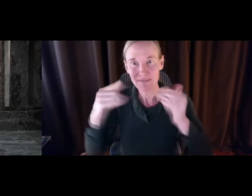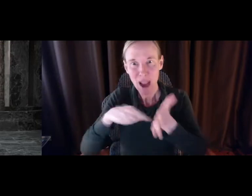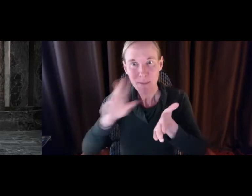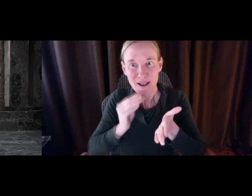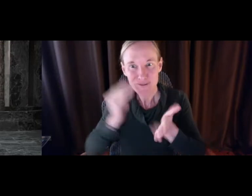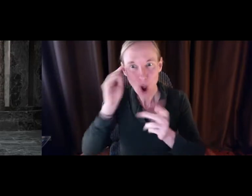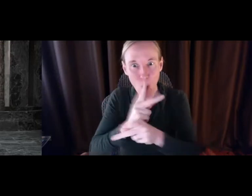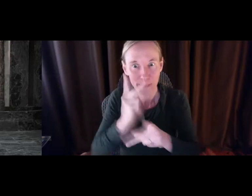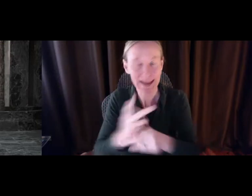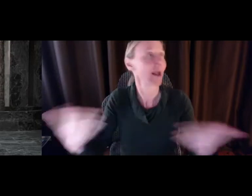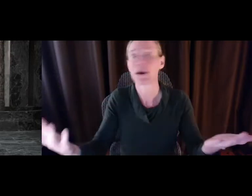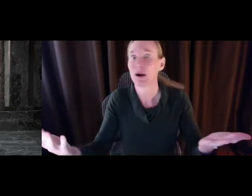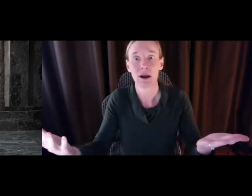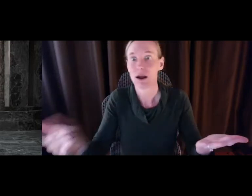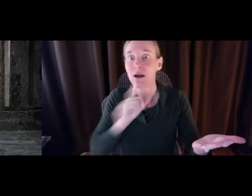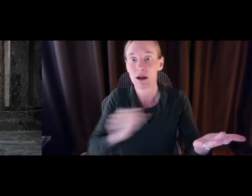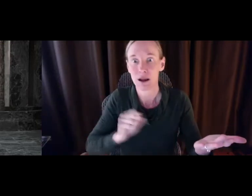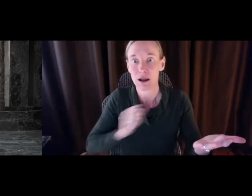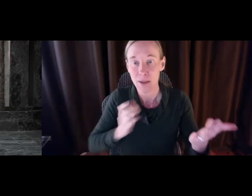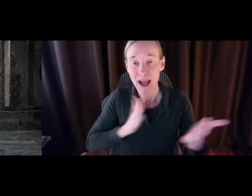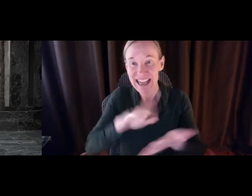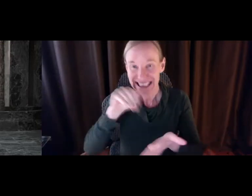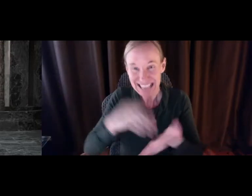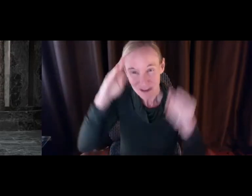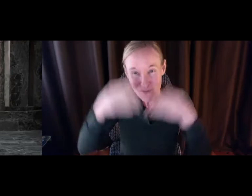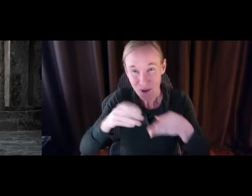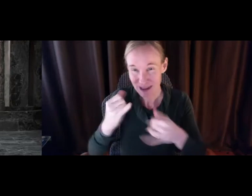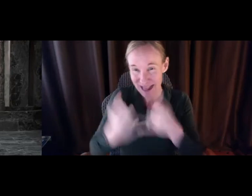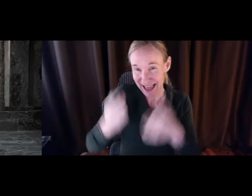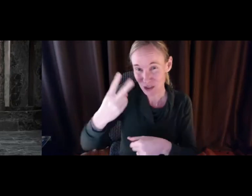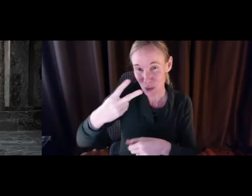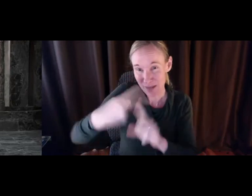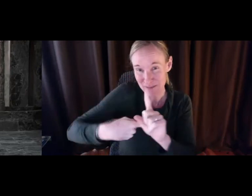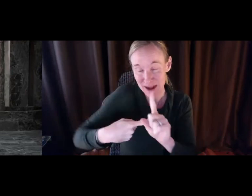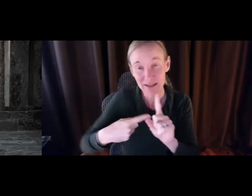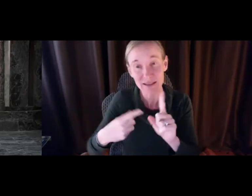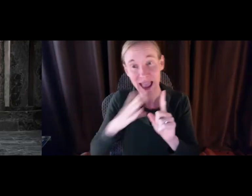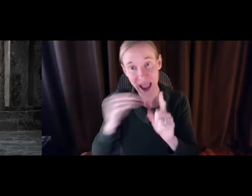experience as we put together the budget and legislation